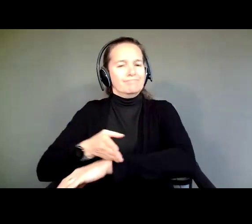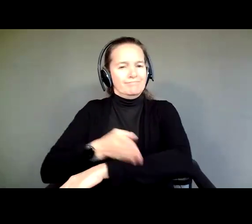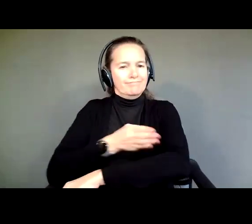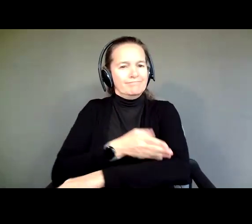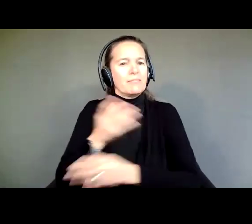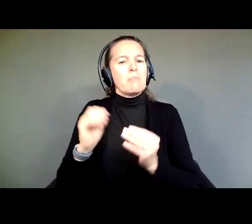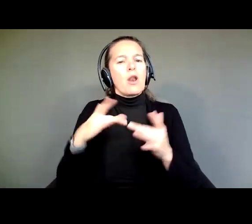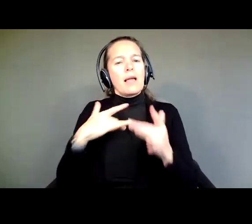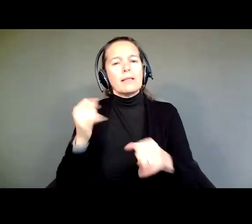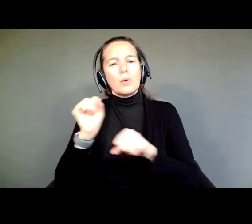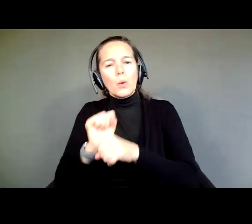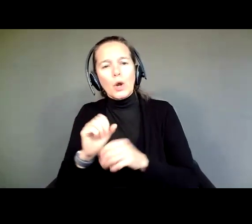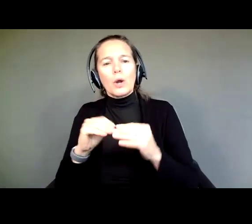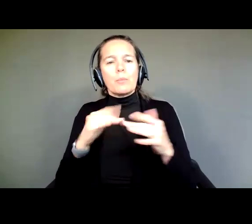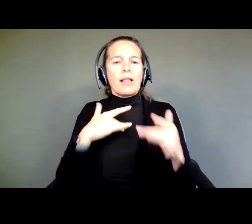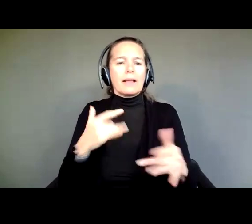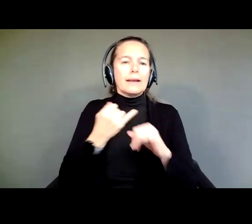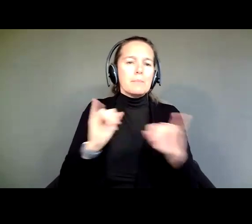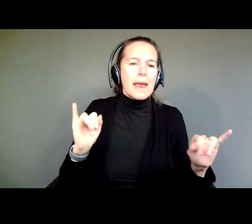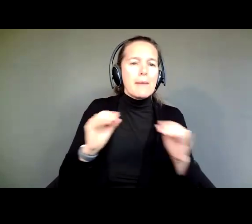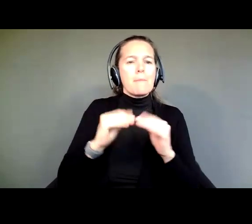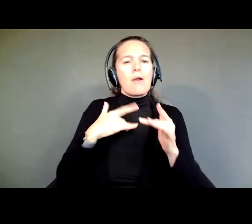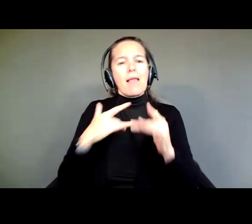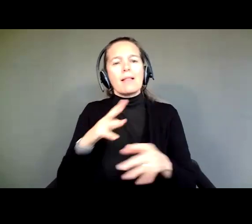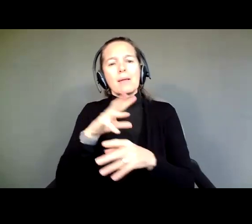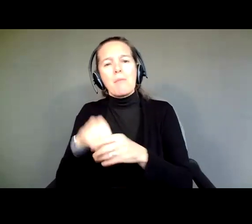more likely to be independent, more likely to be part of their communities.